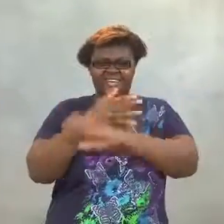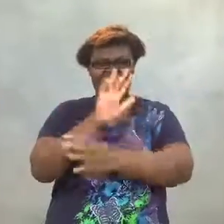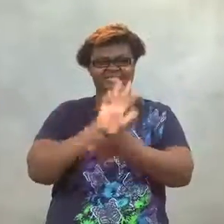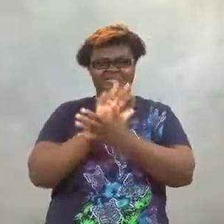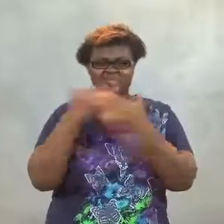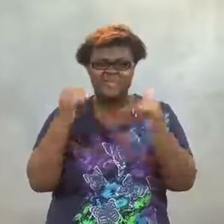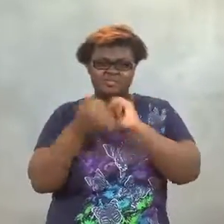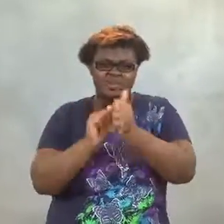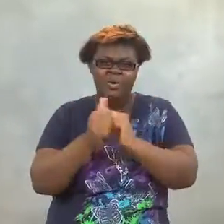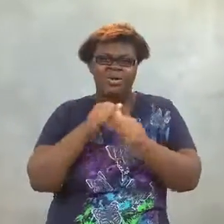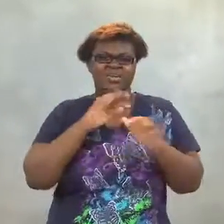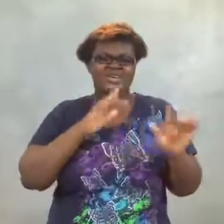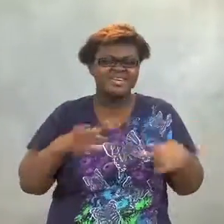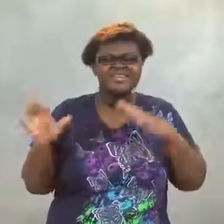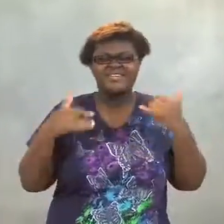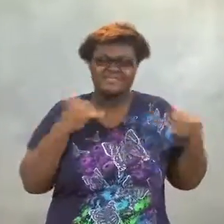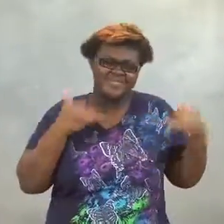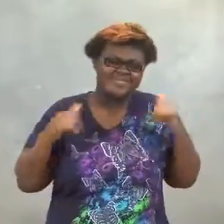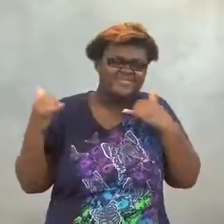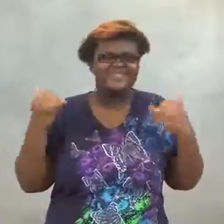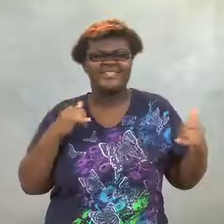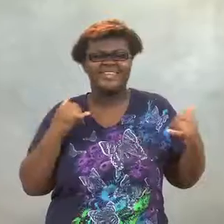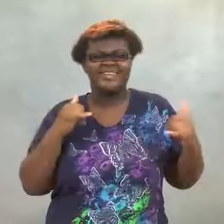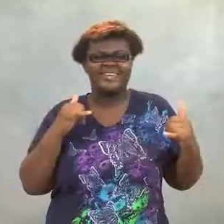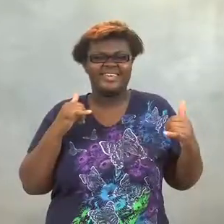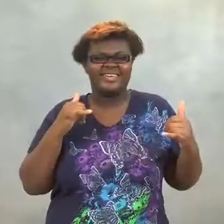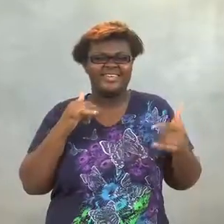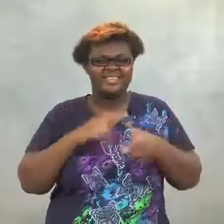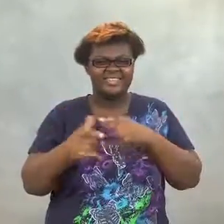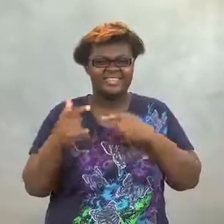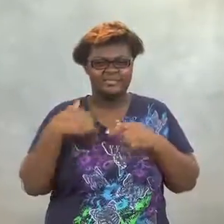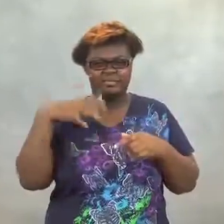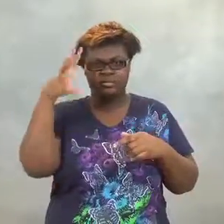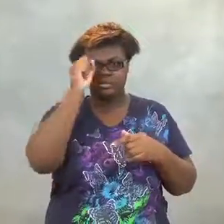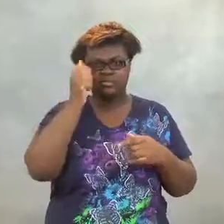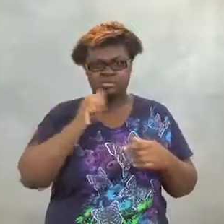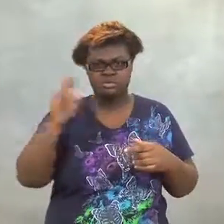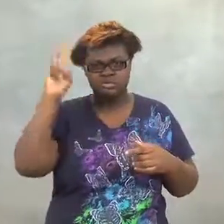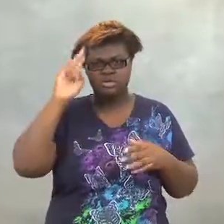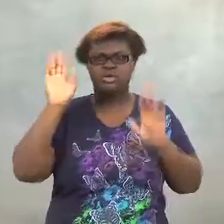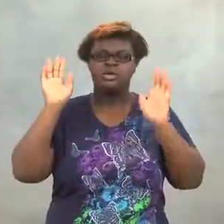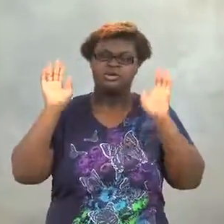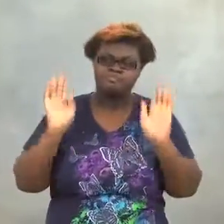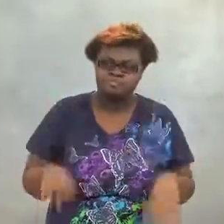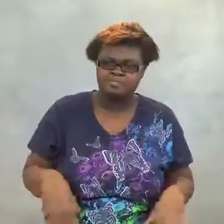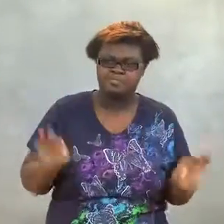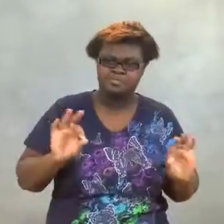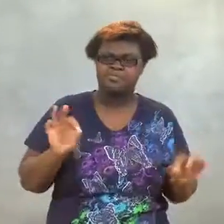We played sports after school, and I missed the Girl Scout meeting.